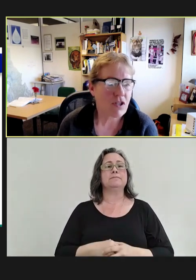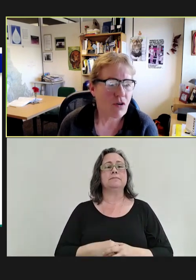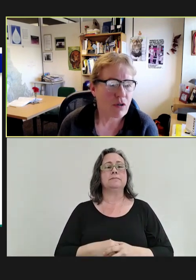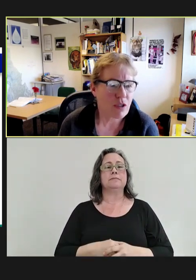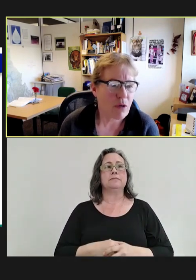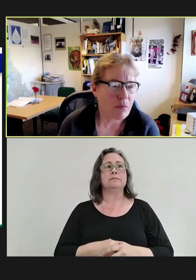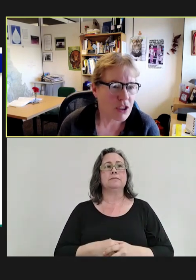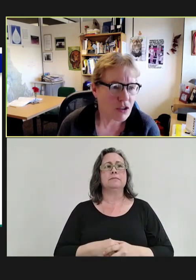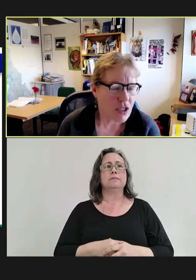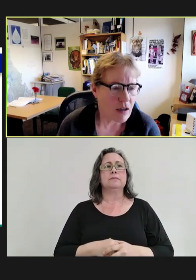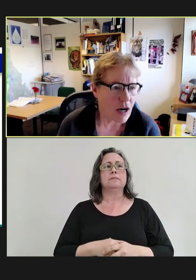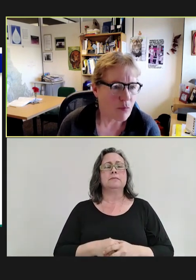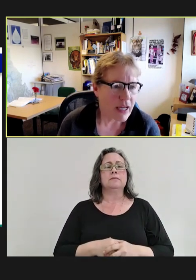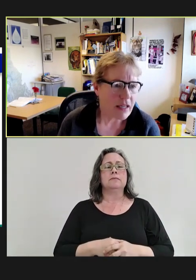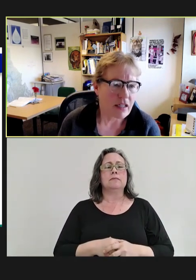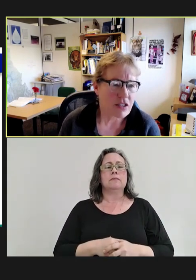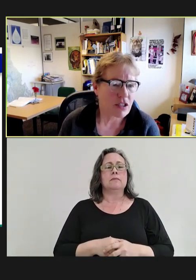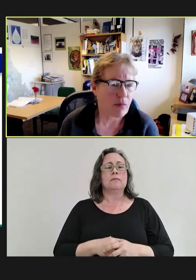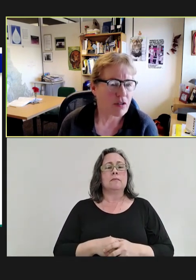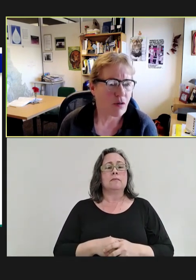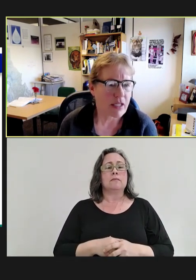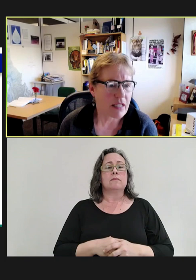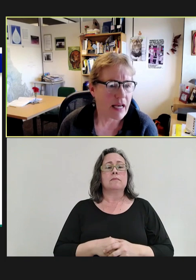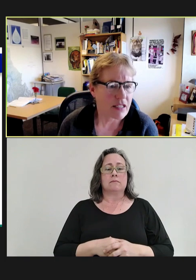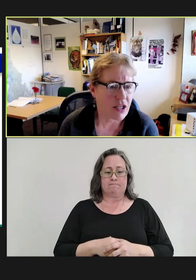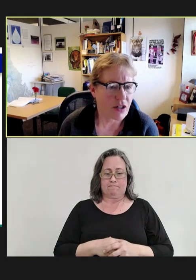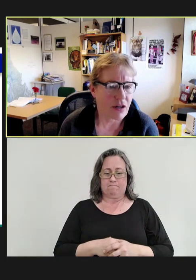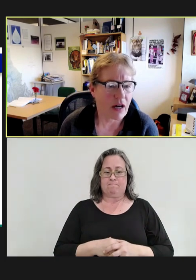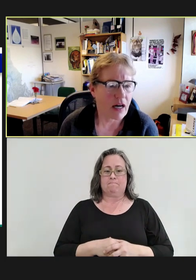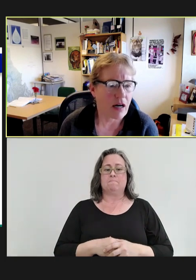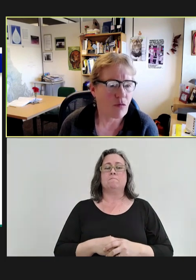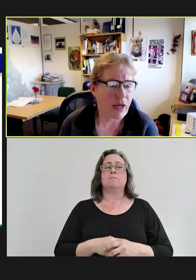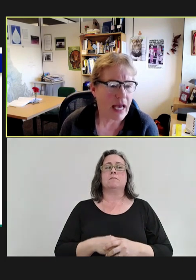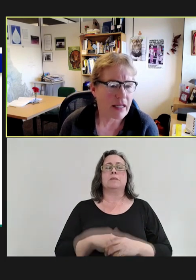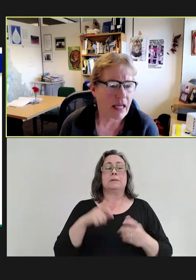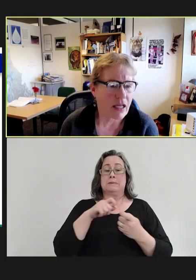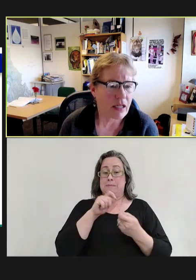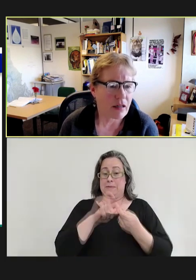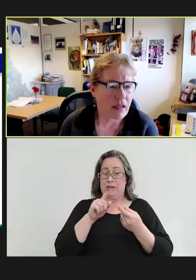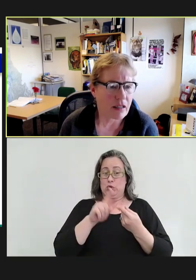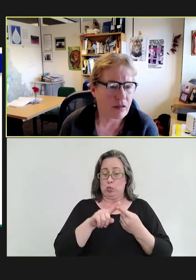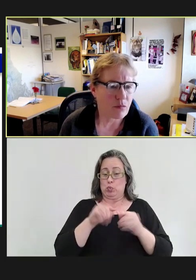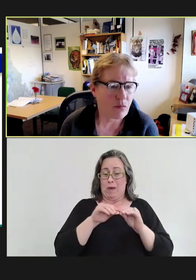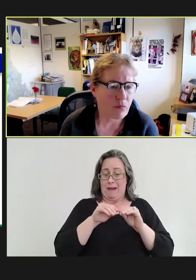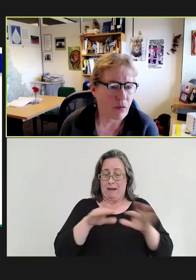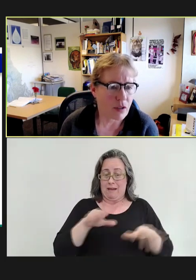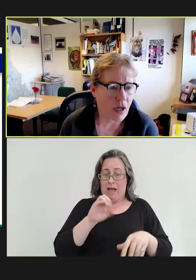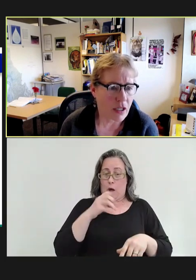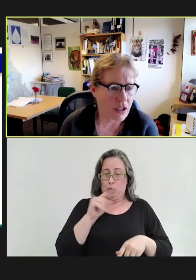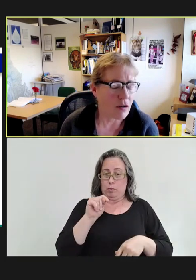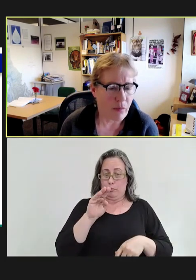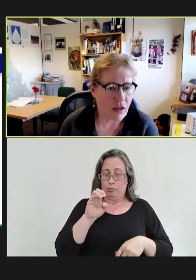So, in particular to our outbreak, just a couple of quick slides here. We had a young adult male